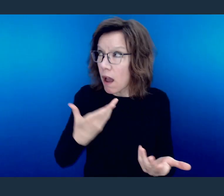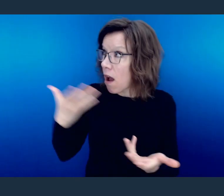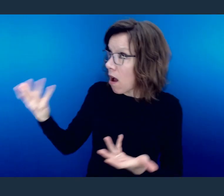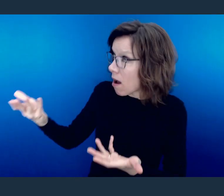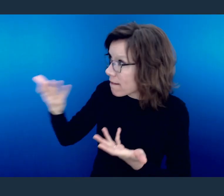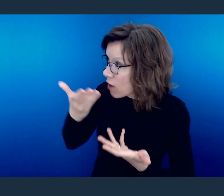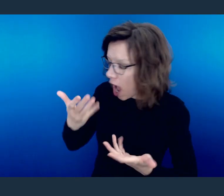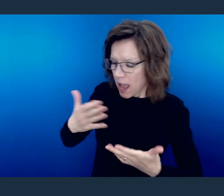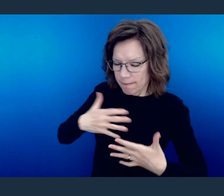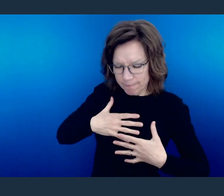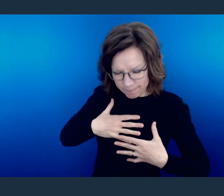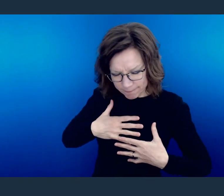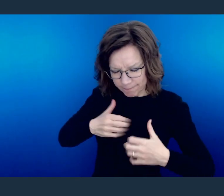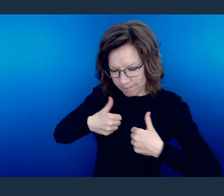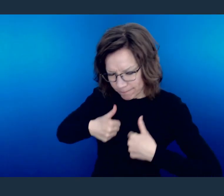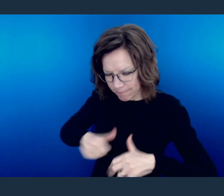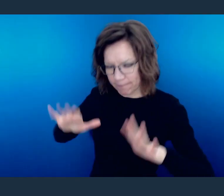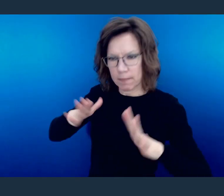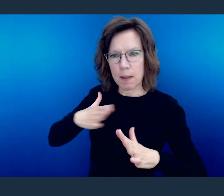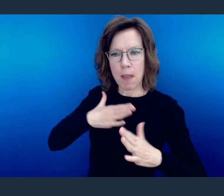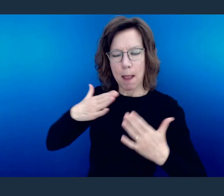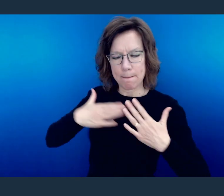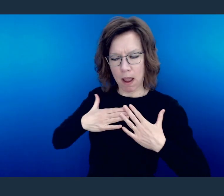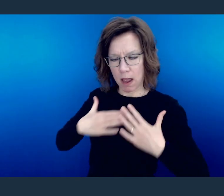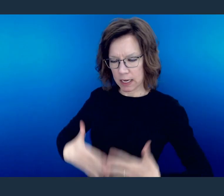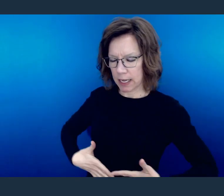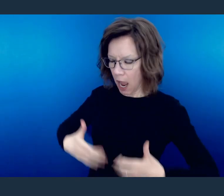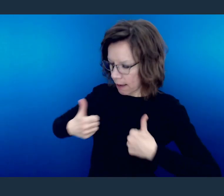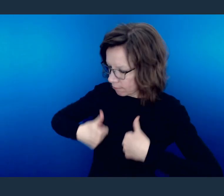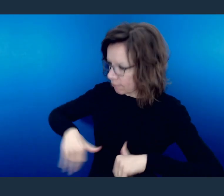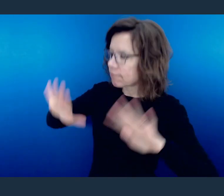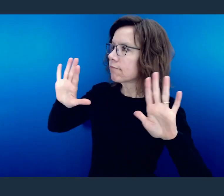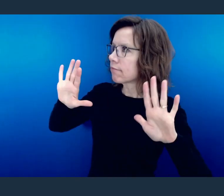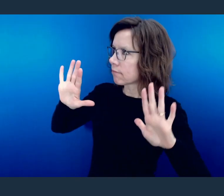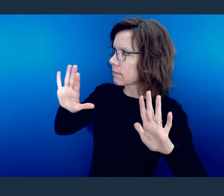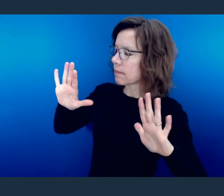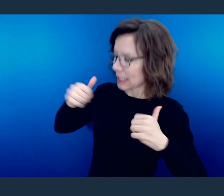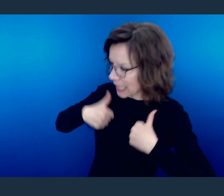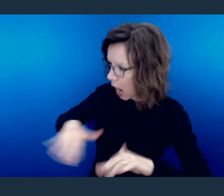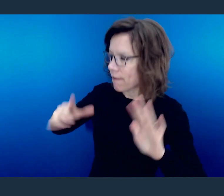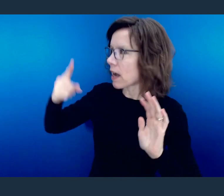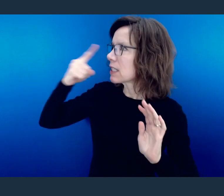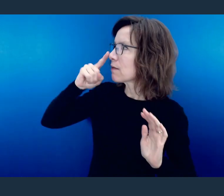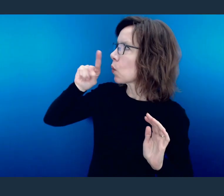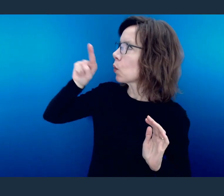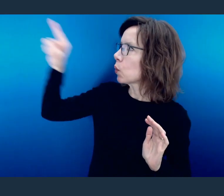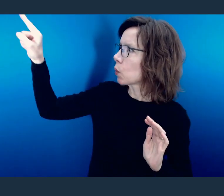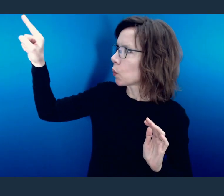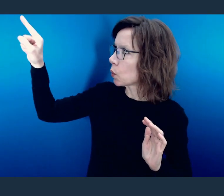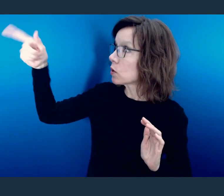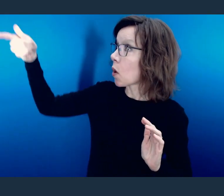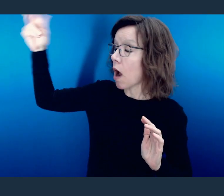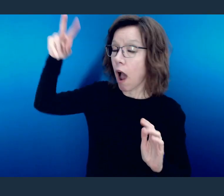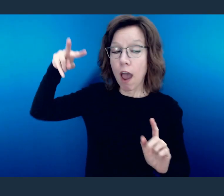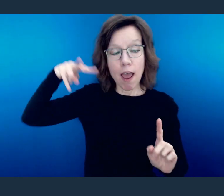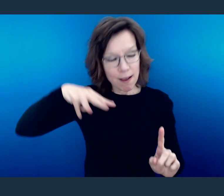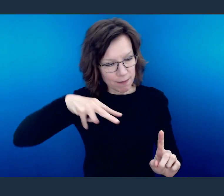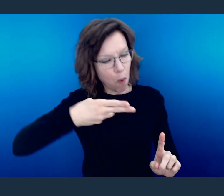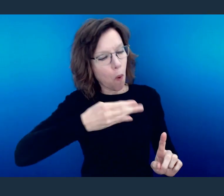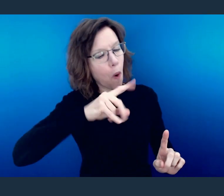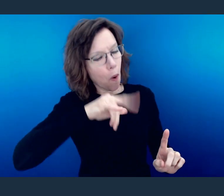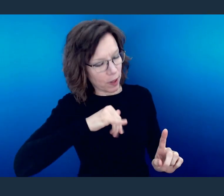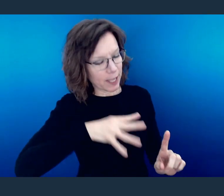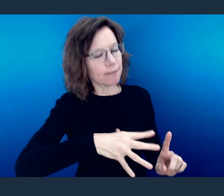"our bodies as a living sacrifice, holy and acceptable to God."